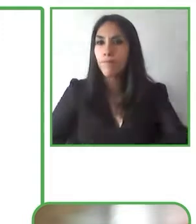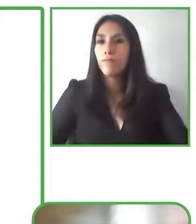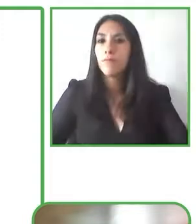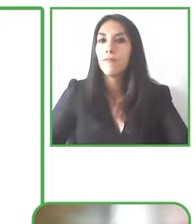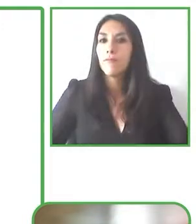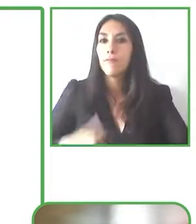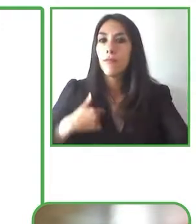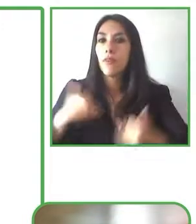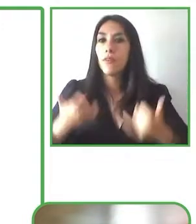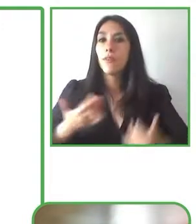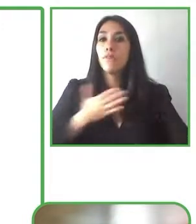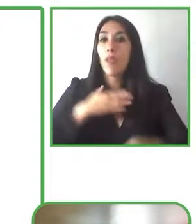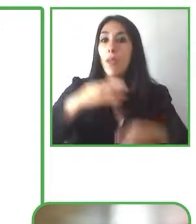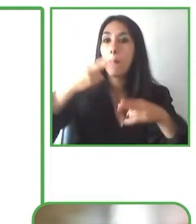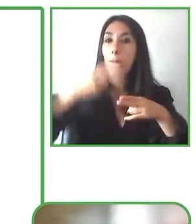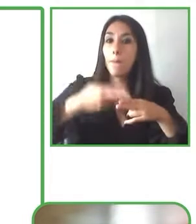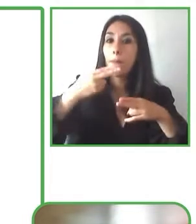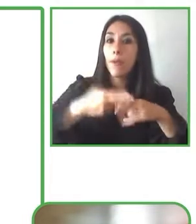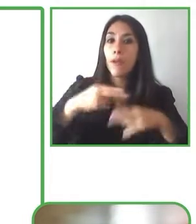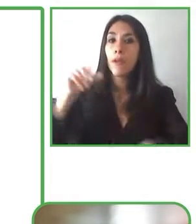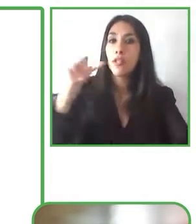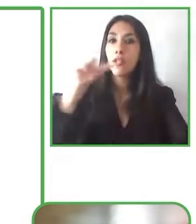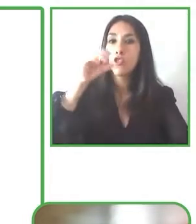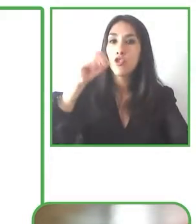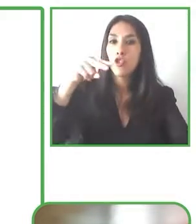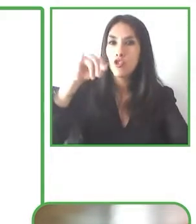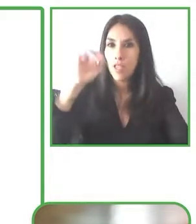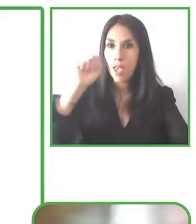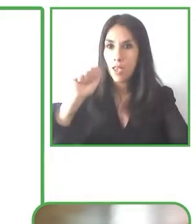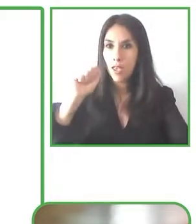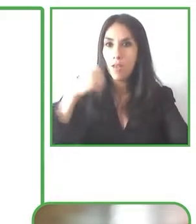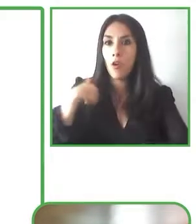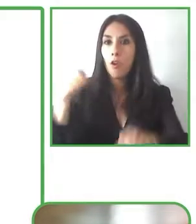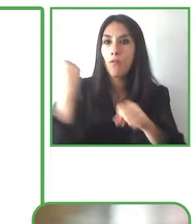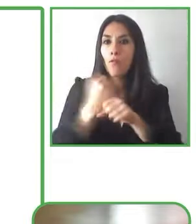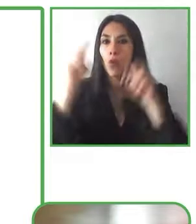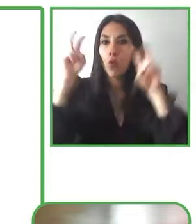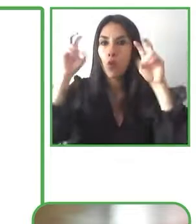My name is Sonia García-Fraile and I work in the cultural department at the